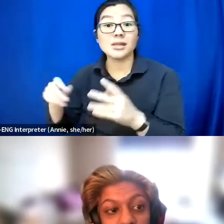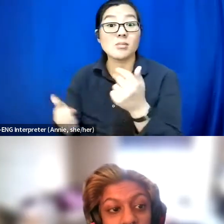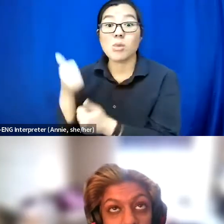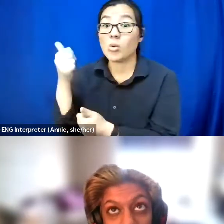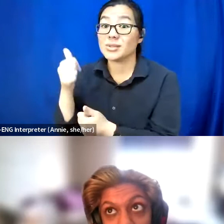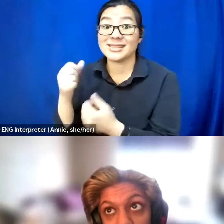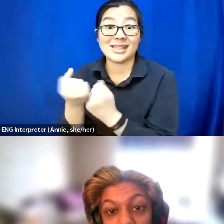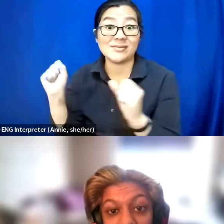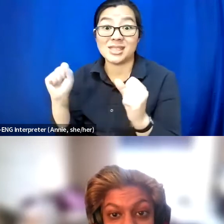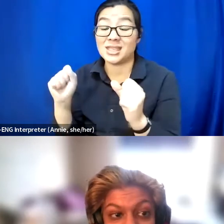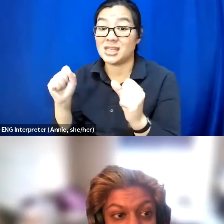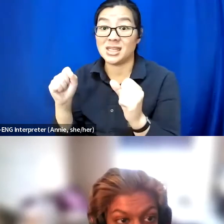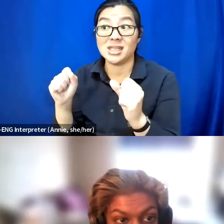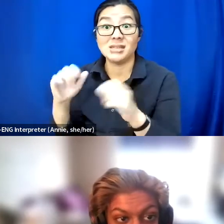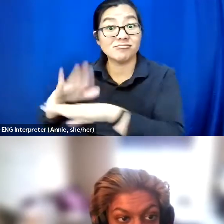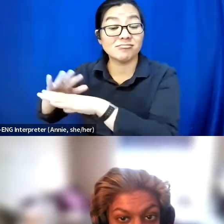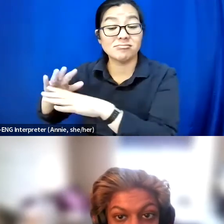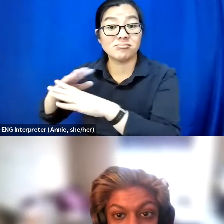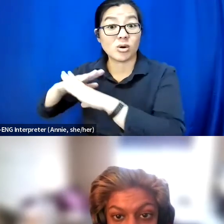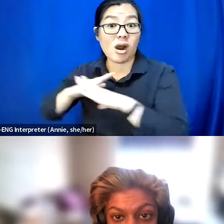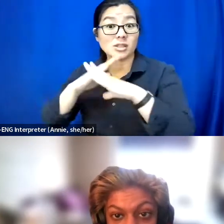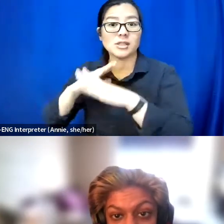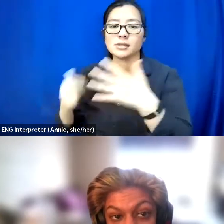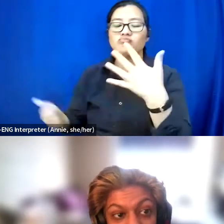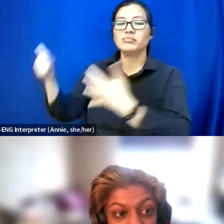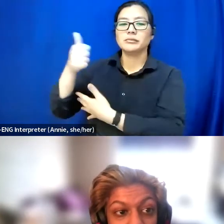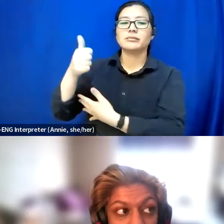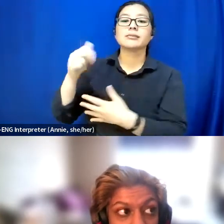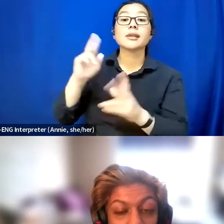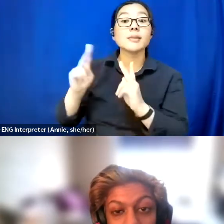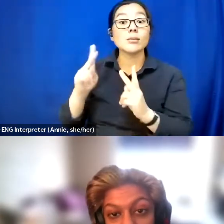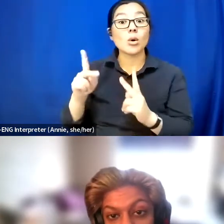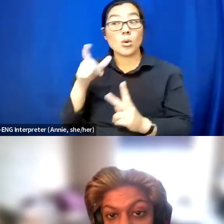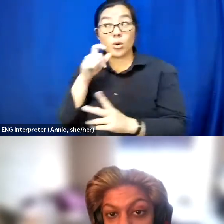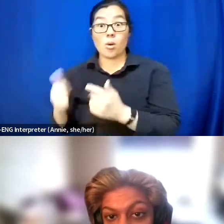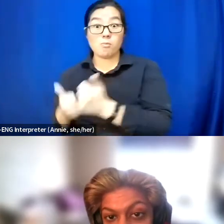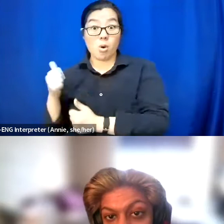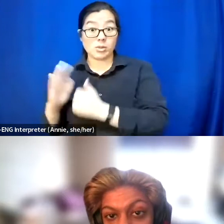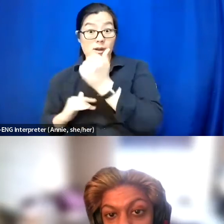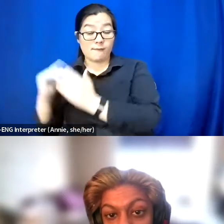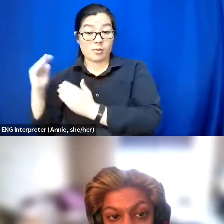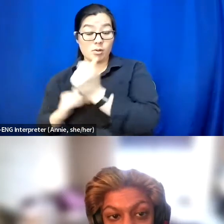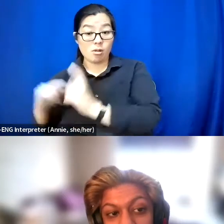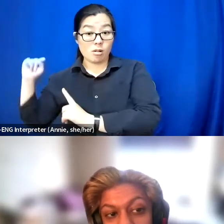The people who are the least comfortable should be the people you are creating your precautions